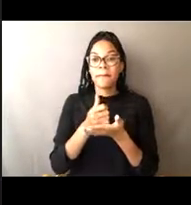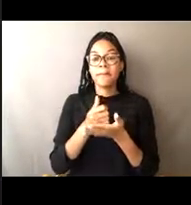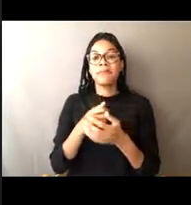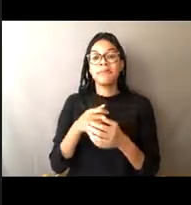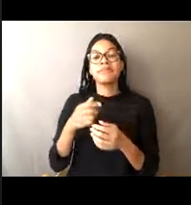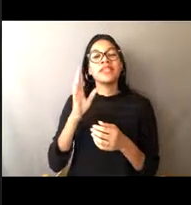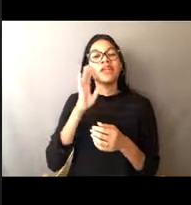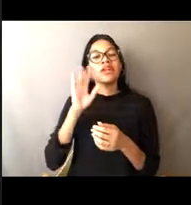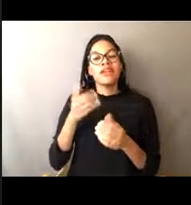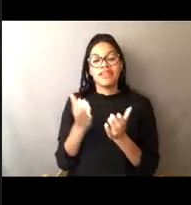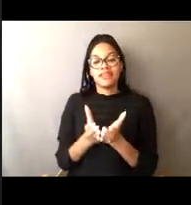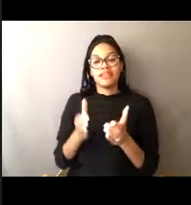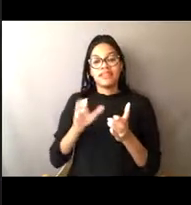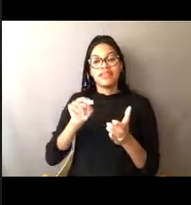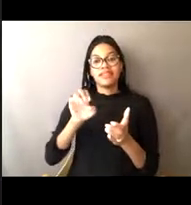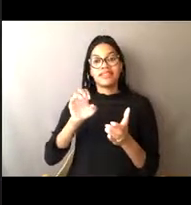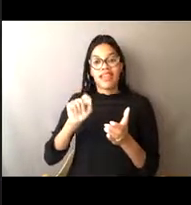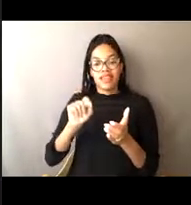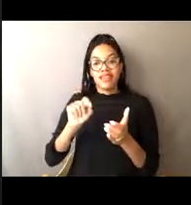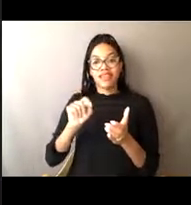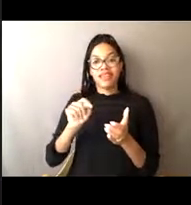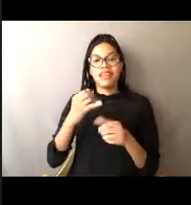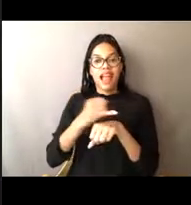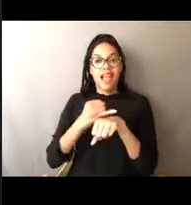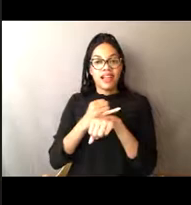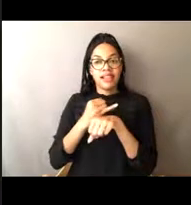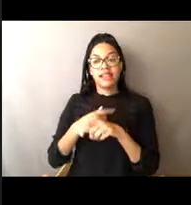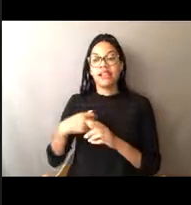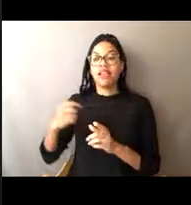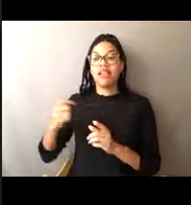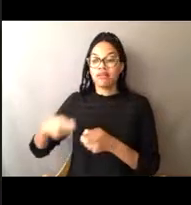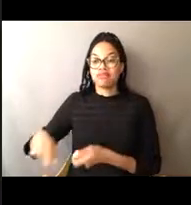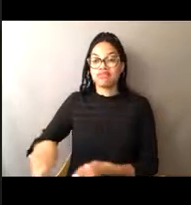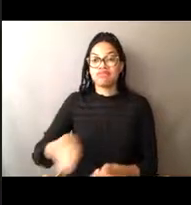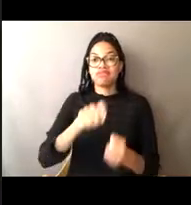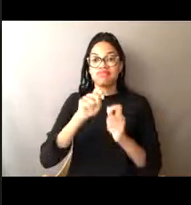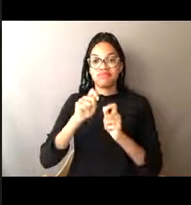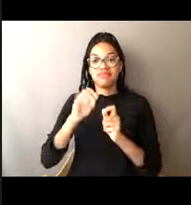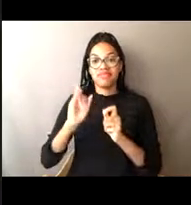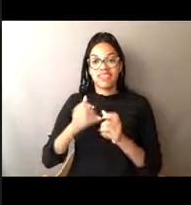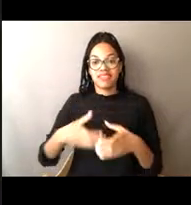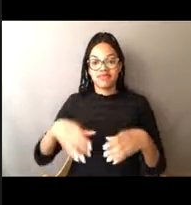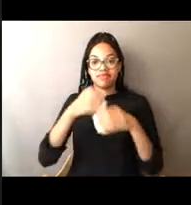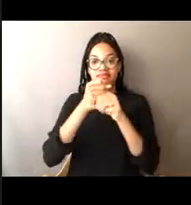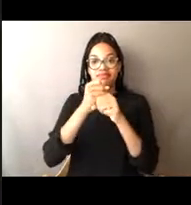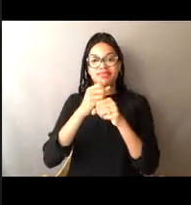on one of our sister islands up here. So it's pretty fun to be able to enjoy the resource